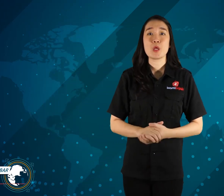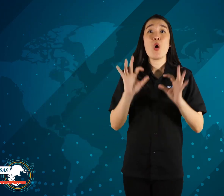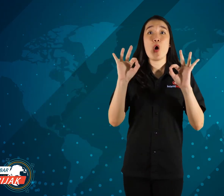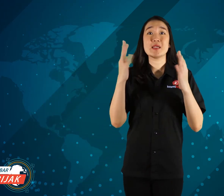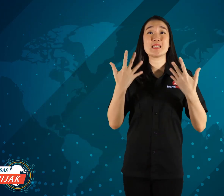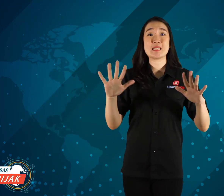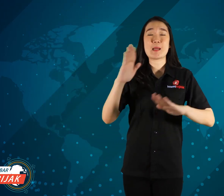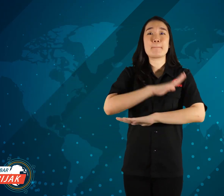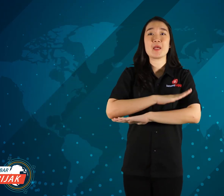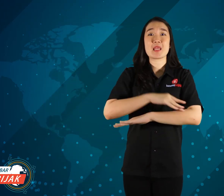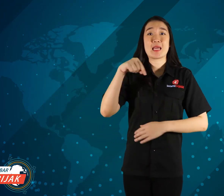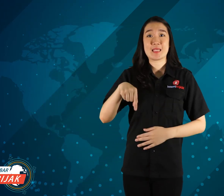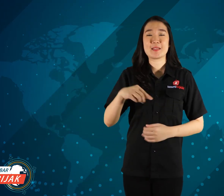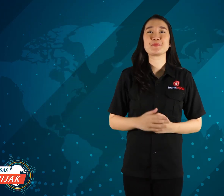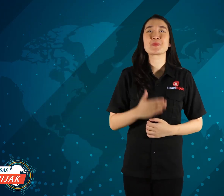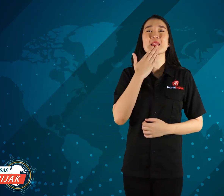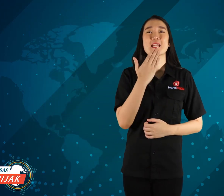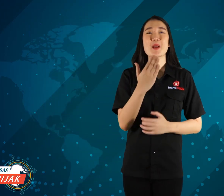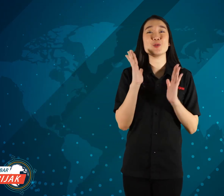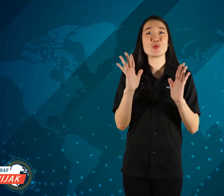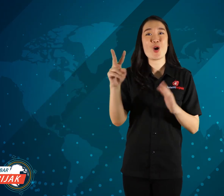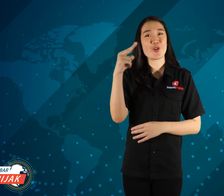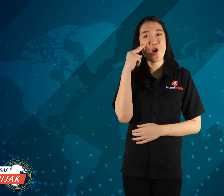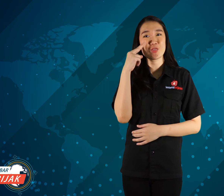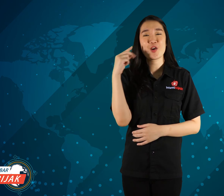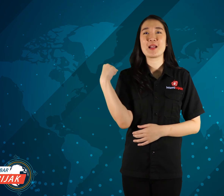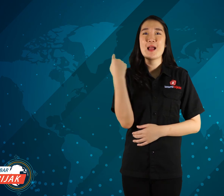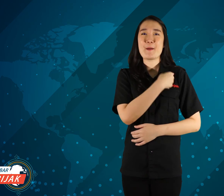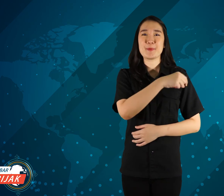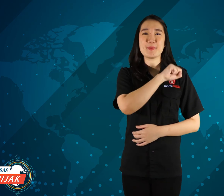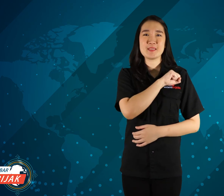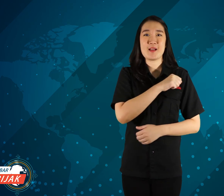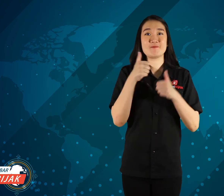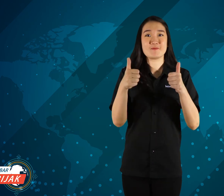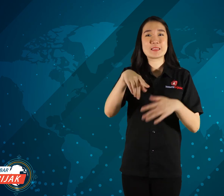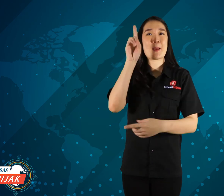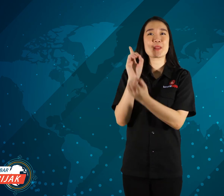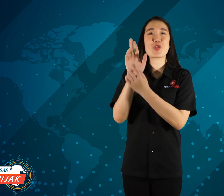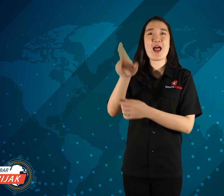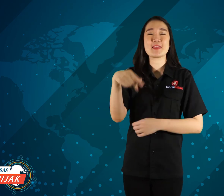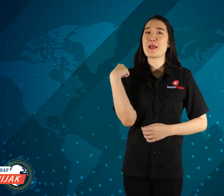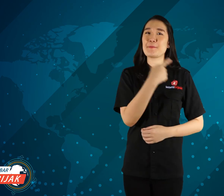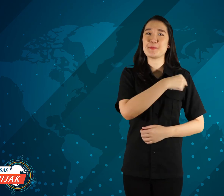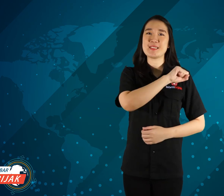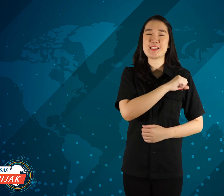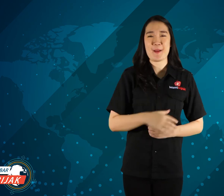OK, that's the news for today. Thank you for watching, keep watching KamiBijak yes. See you again at KamiBijak.